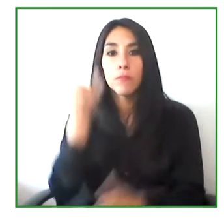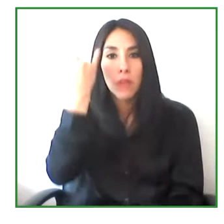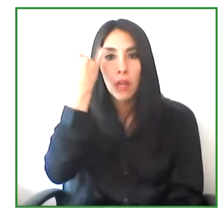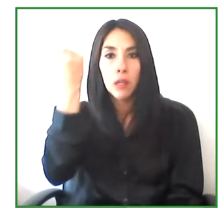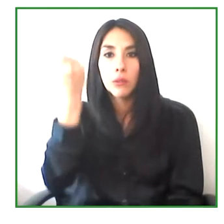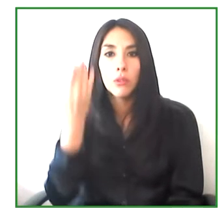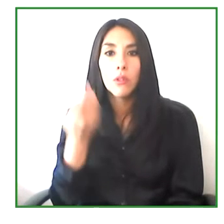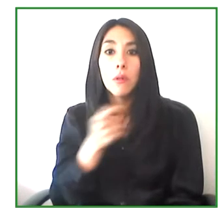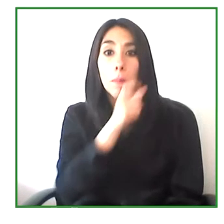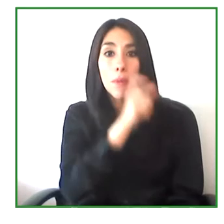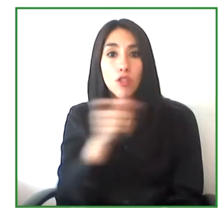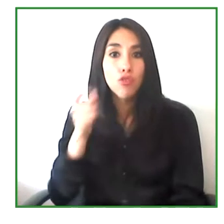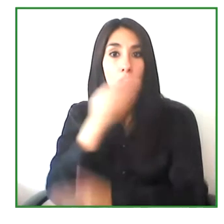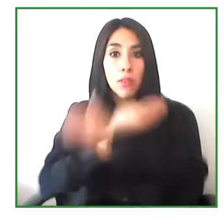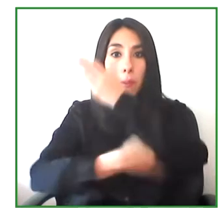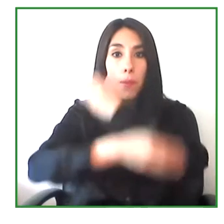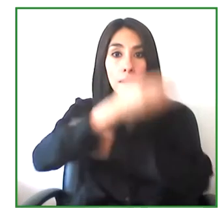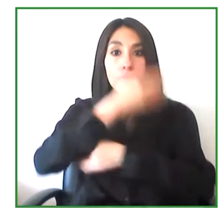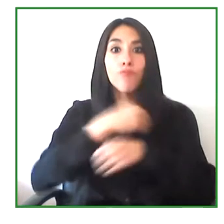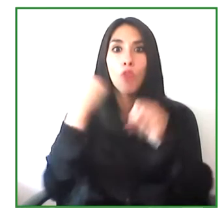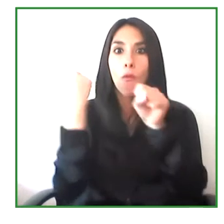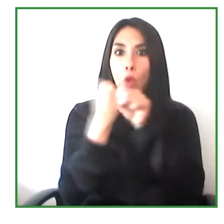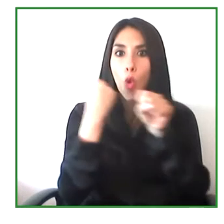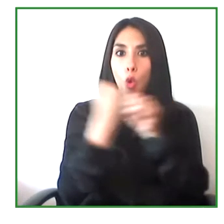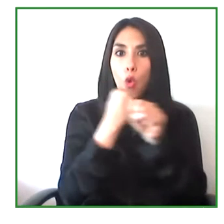talk about some of the difficulties and successes of the process.